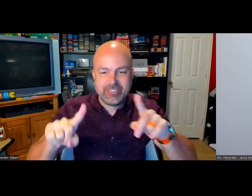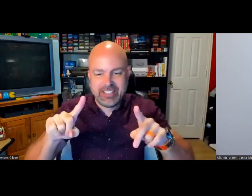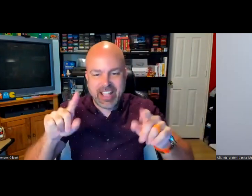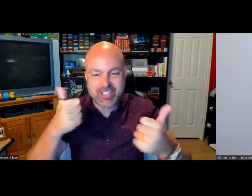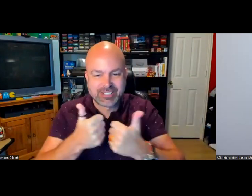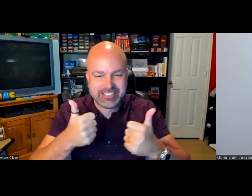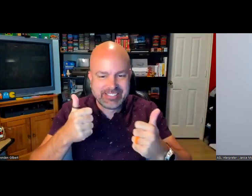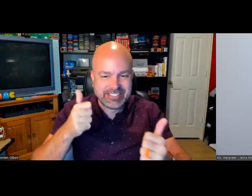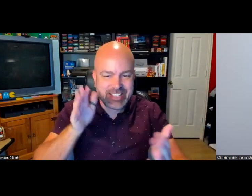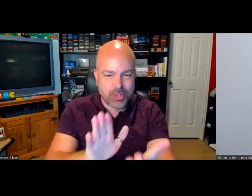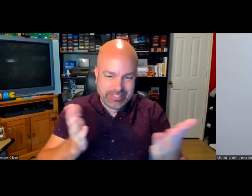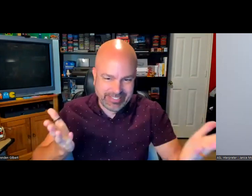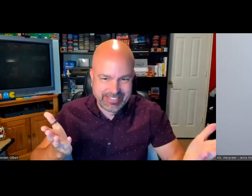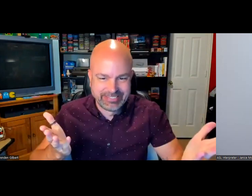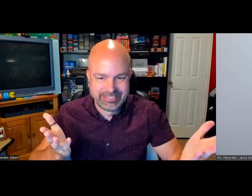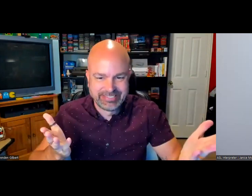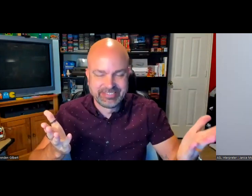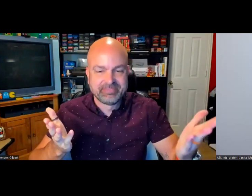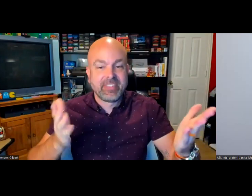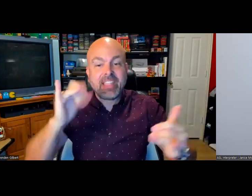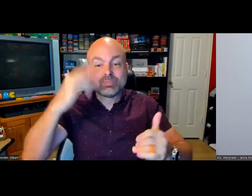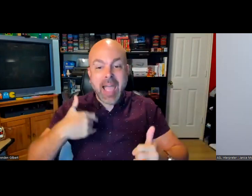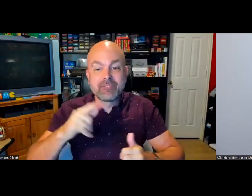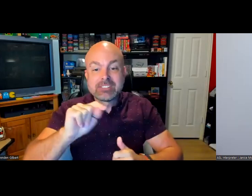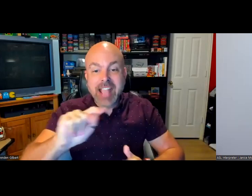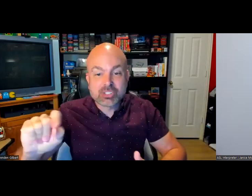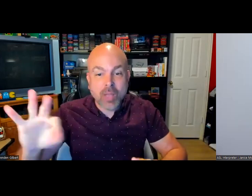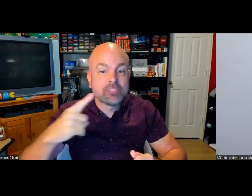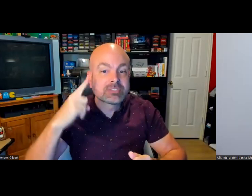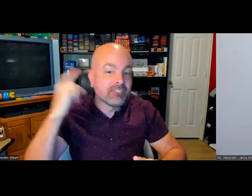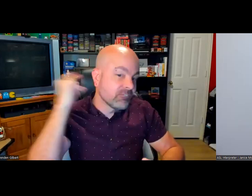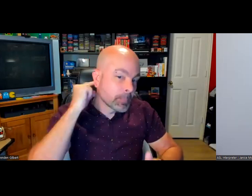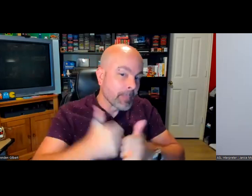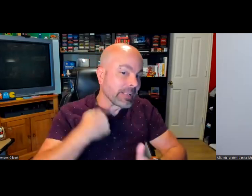real-world and virtual world collide, and the approaches can